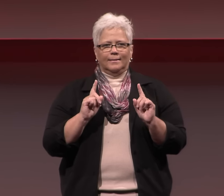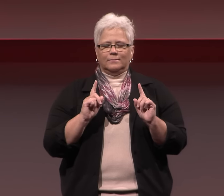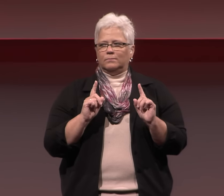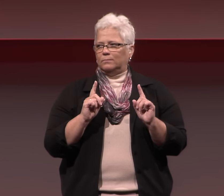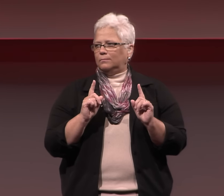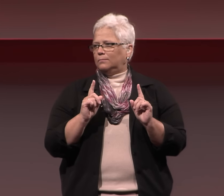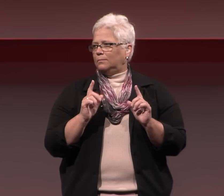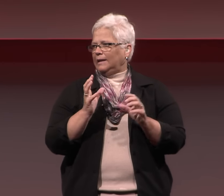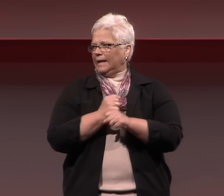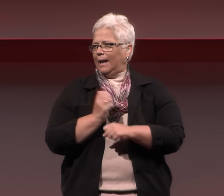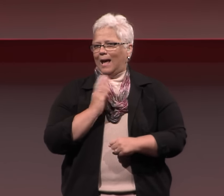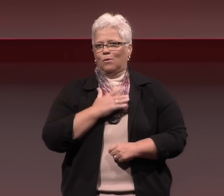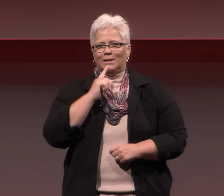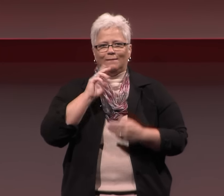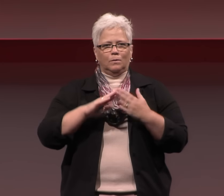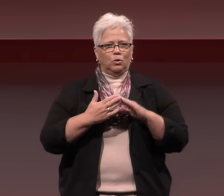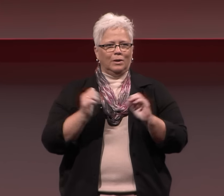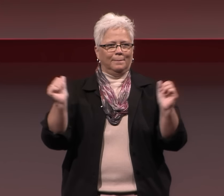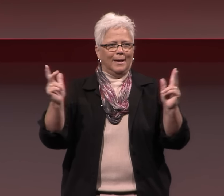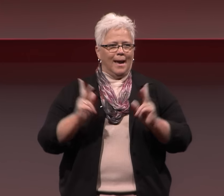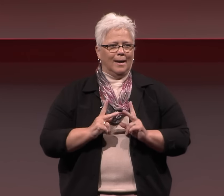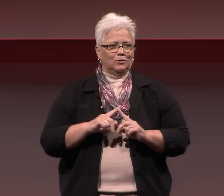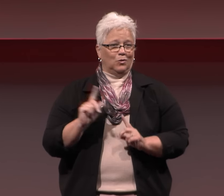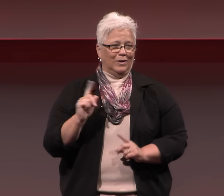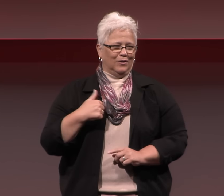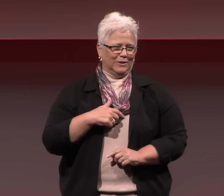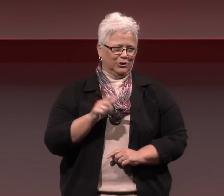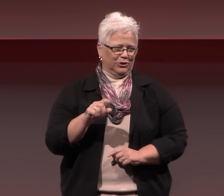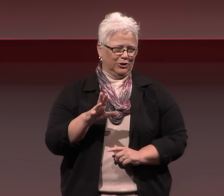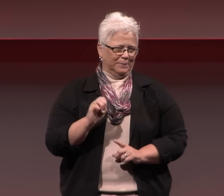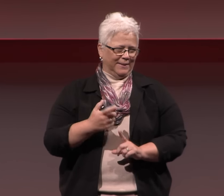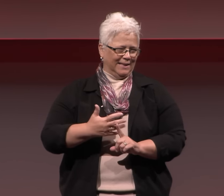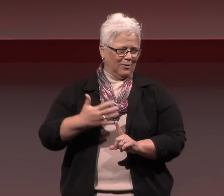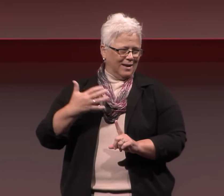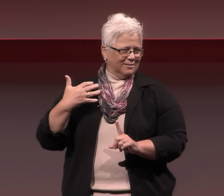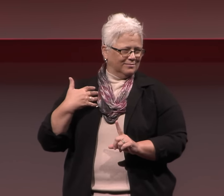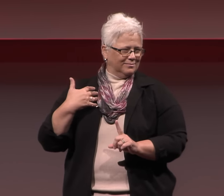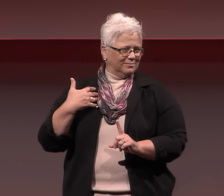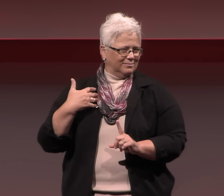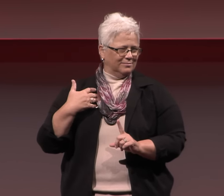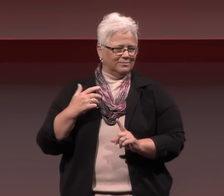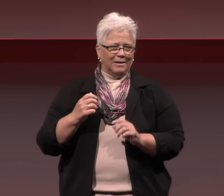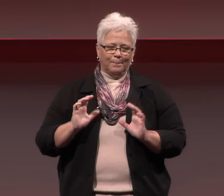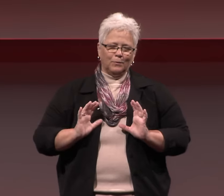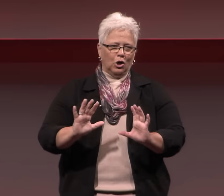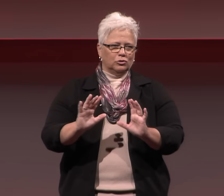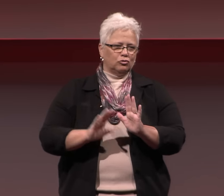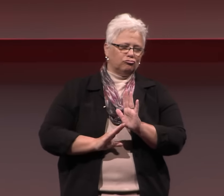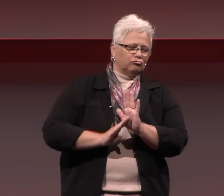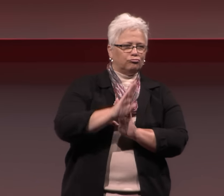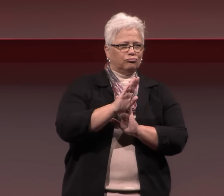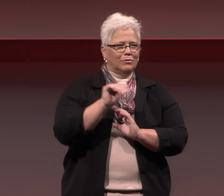That, finally, brought our Deaf community back to where it should've been all along.